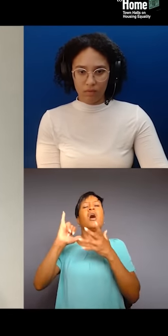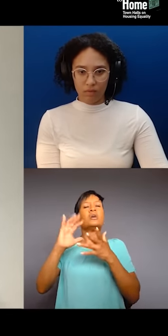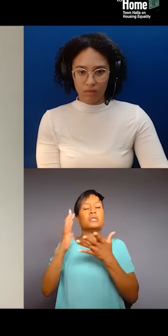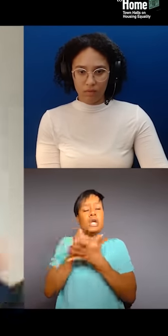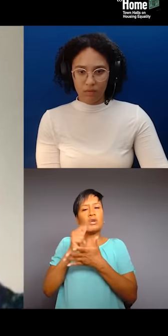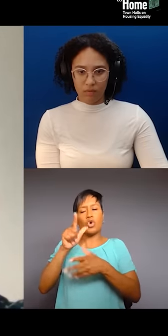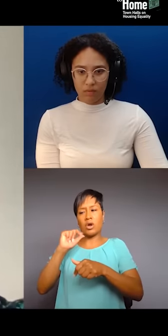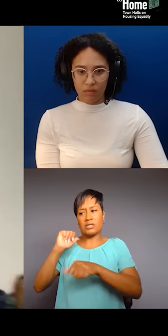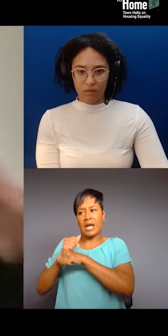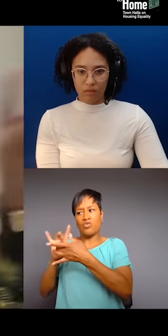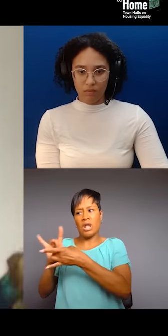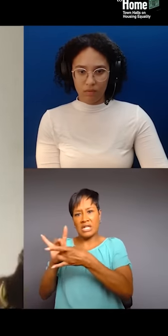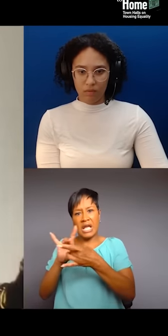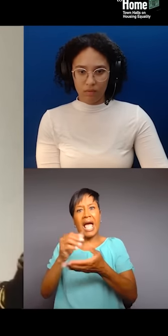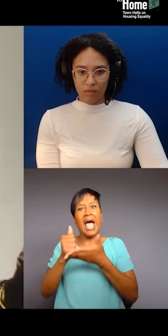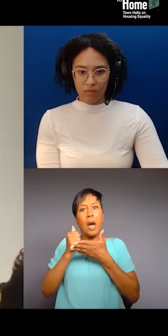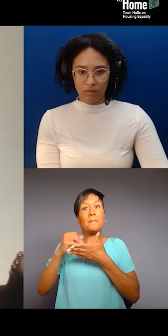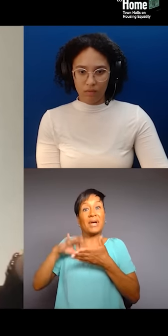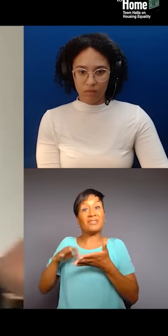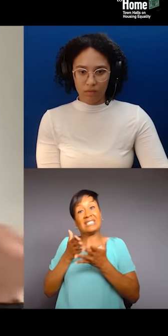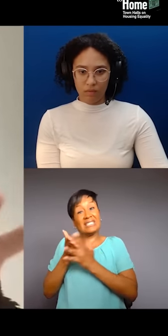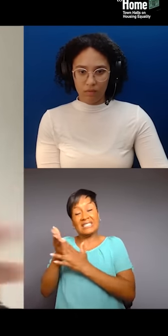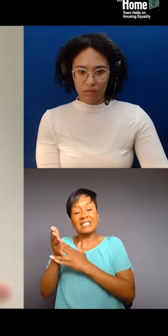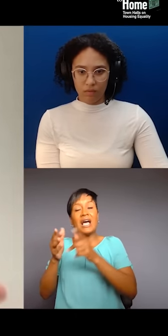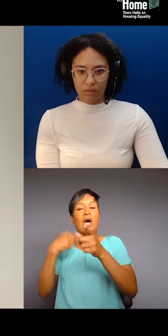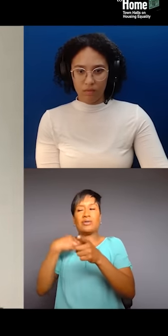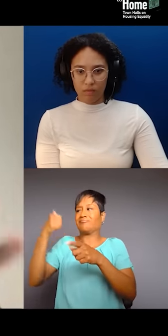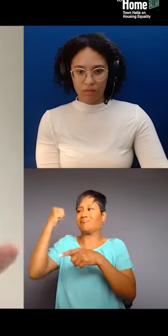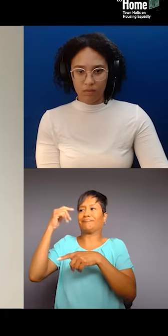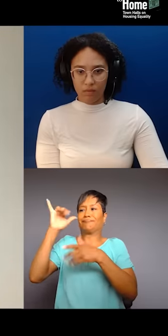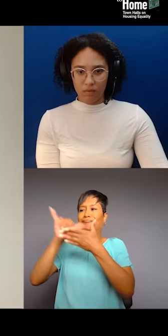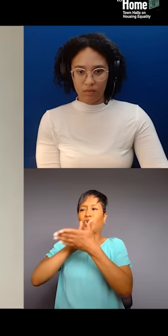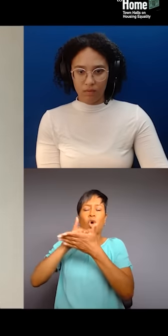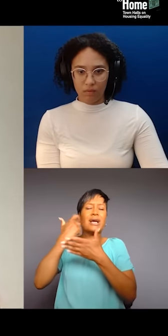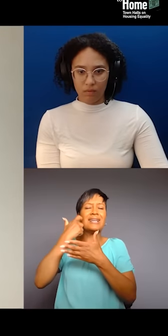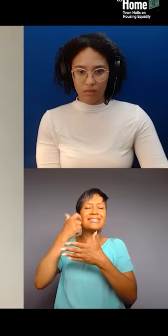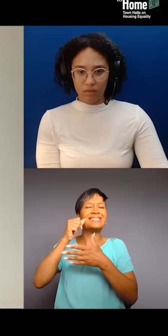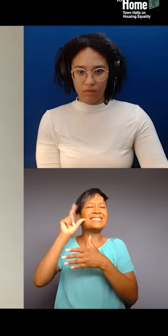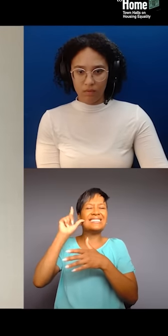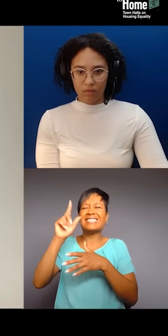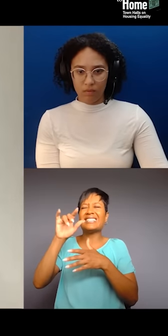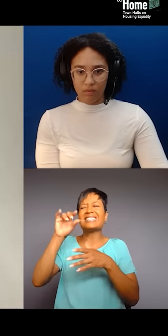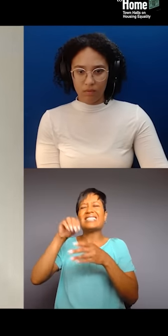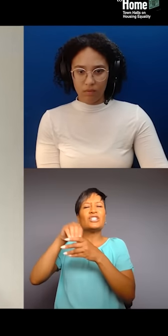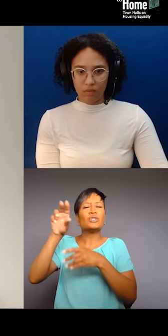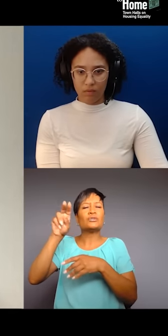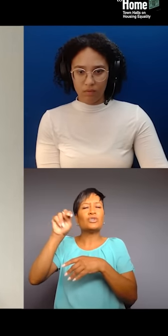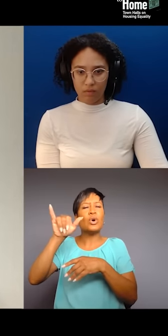I was in New York that day at the Hip Hop Museum, and it was so weird. Not weird, but interesting. He had his vision 12 years ago.